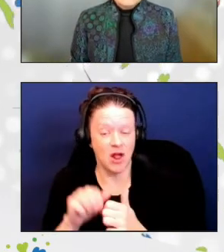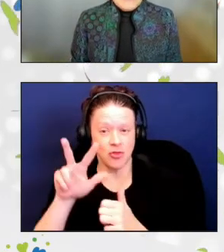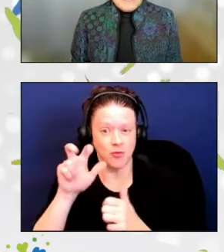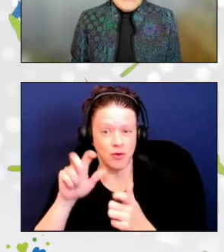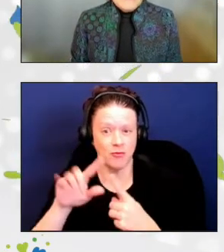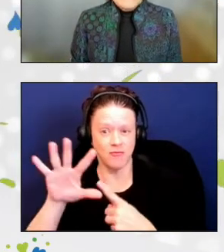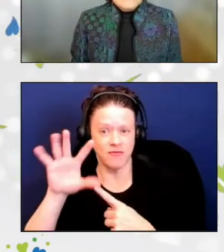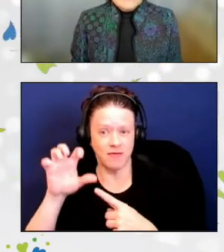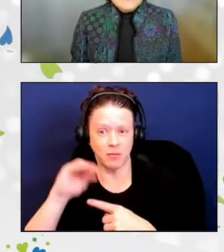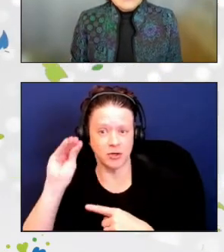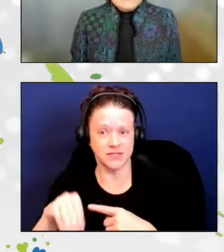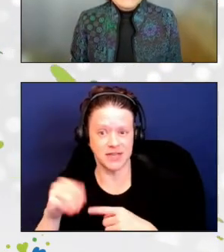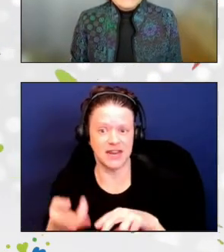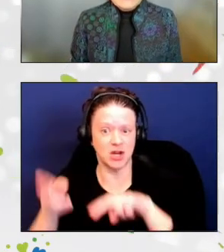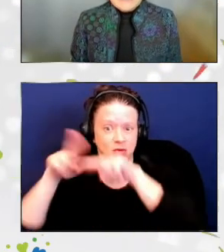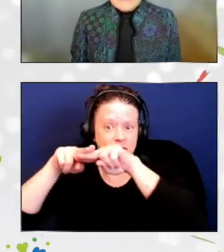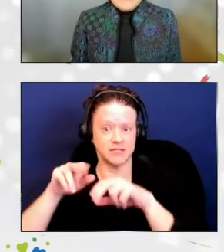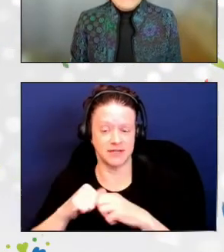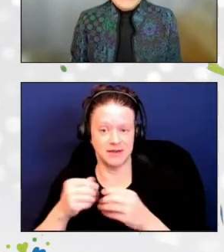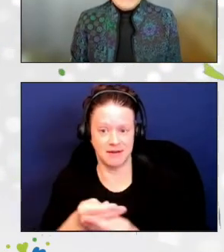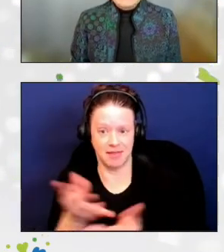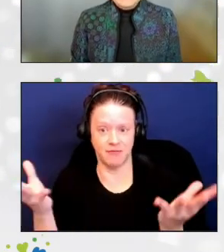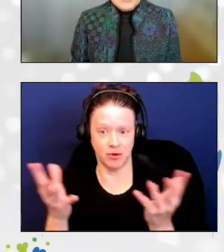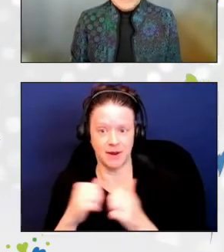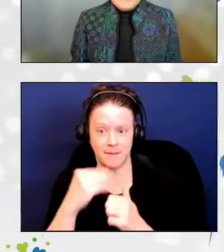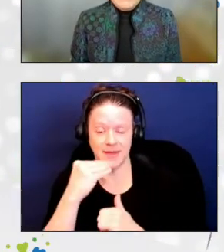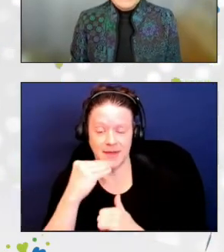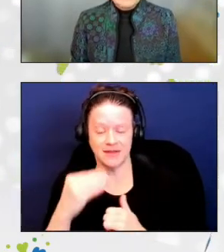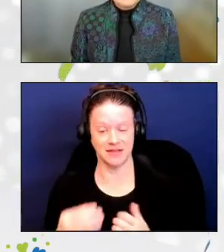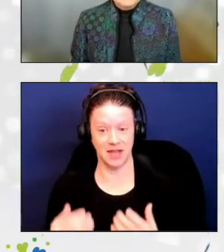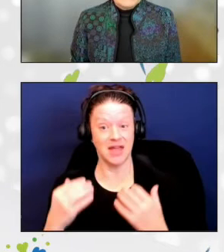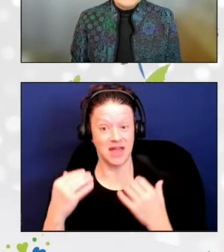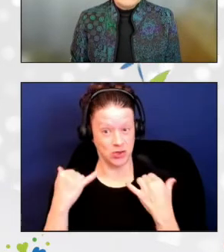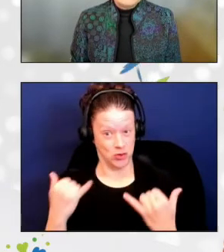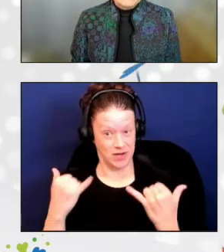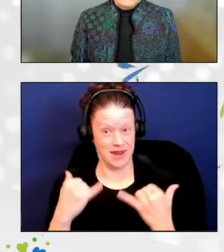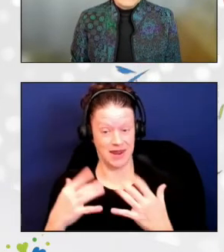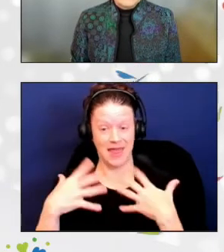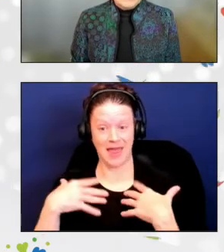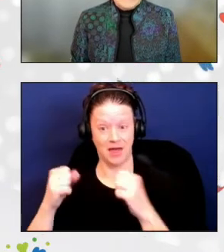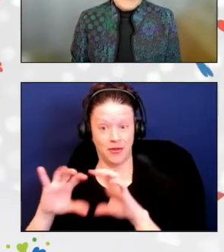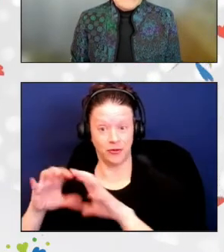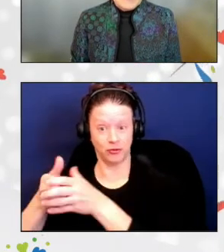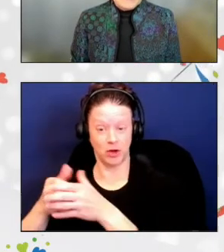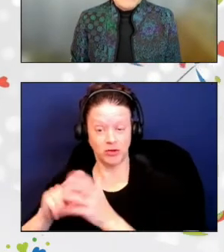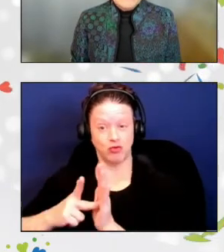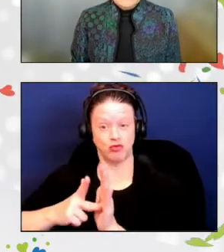Today, the Health Trust is still delivering about triple the number of meals they delivered pre-pandemic,